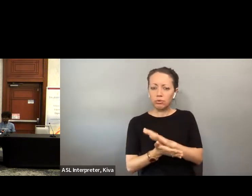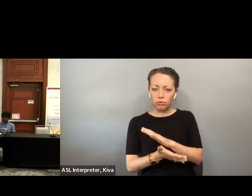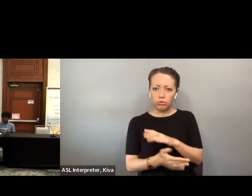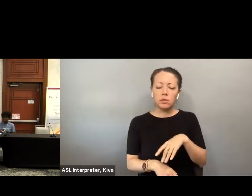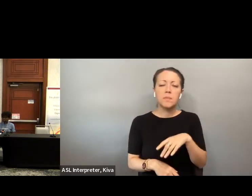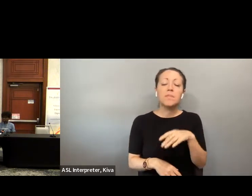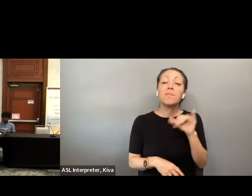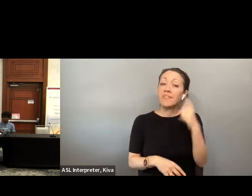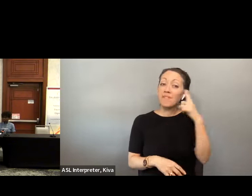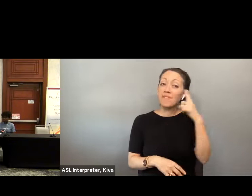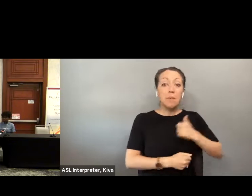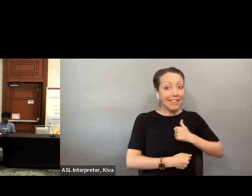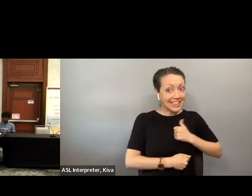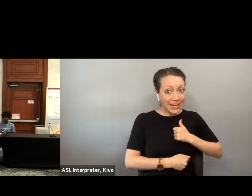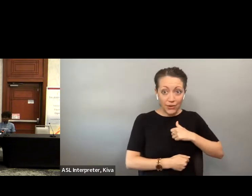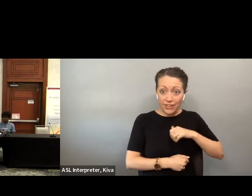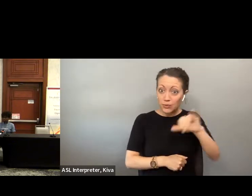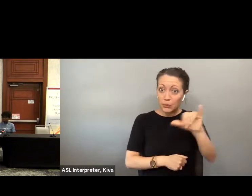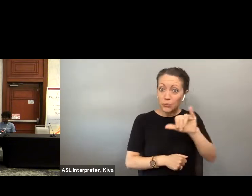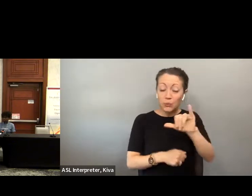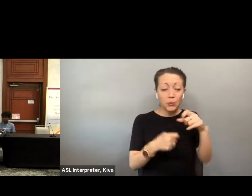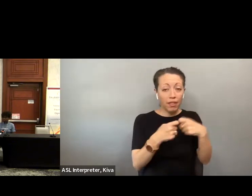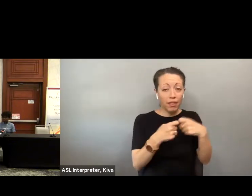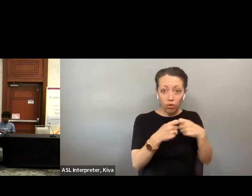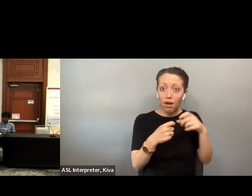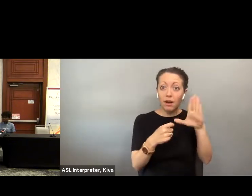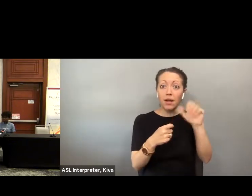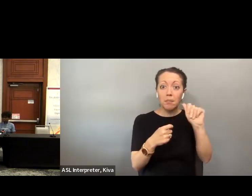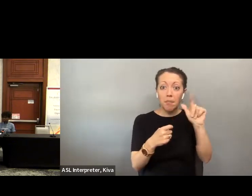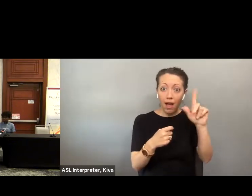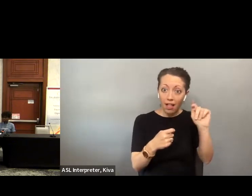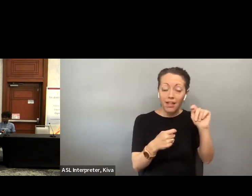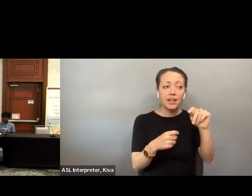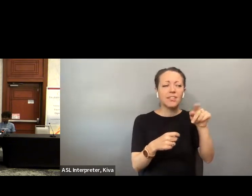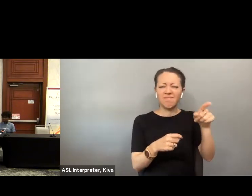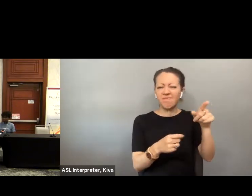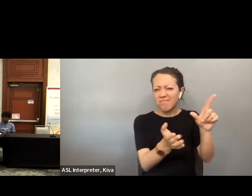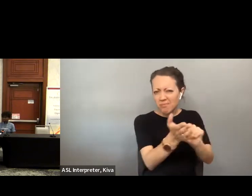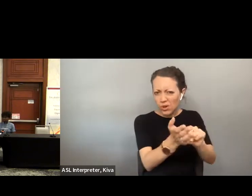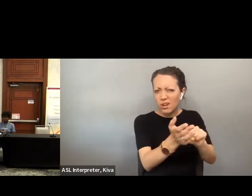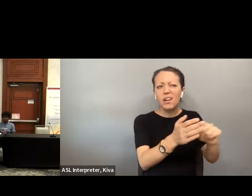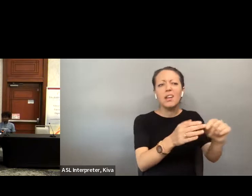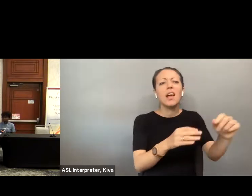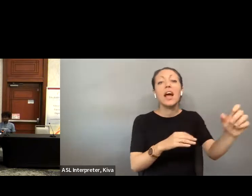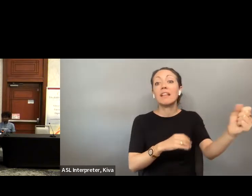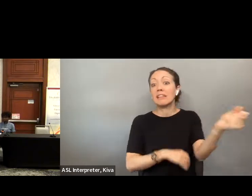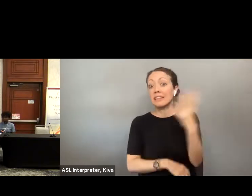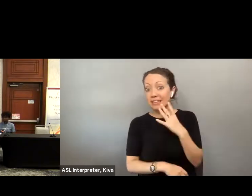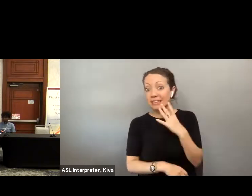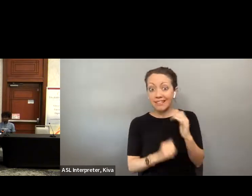of that ballot does have to be printed out and that is the same requirement that exists for the special options for military and overseas voters